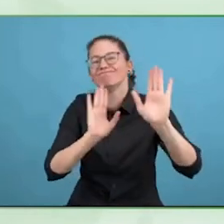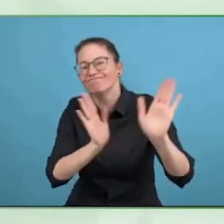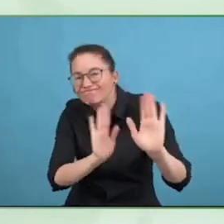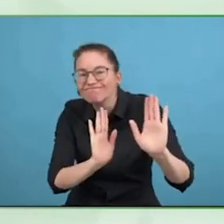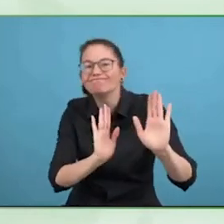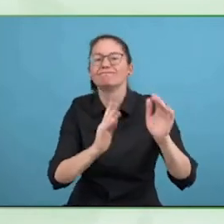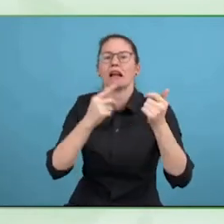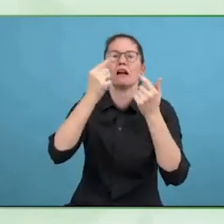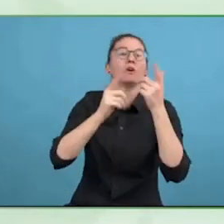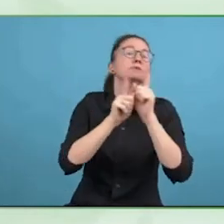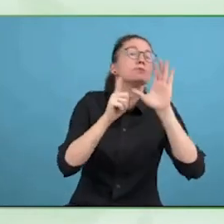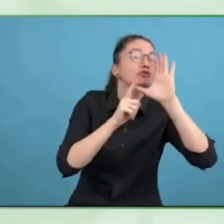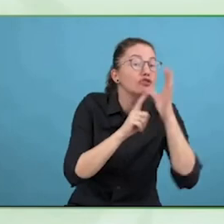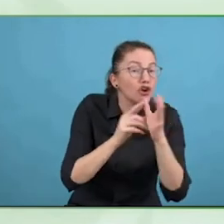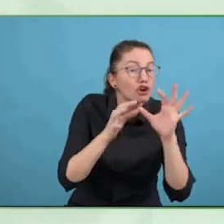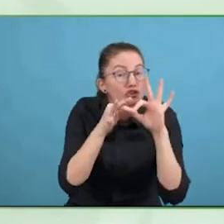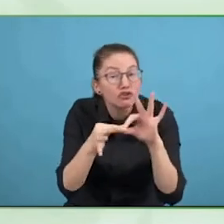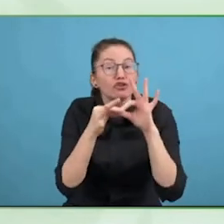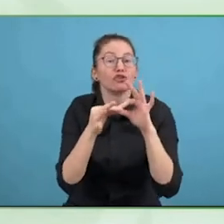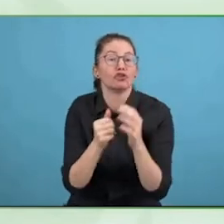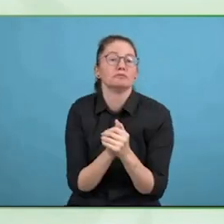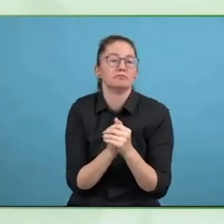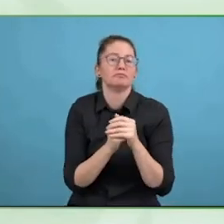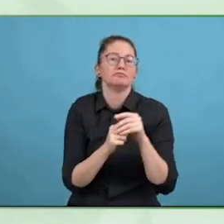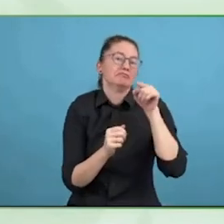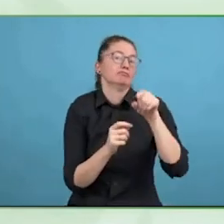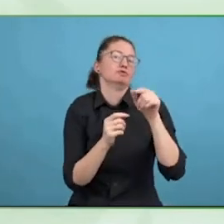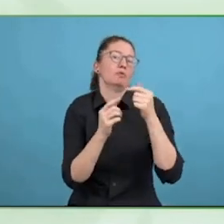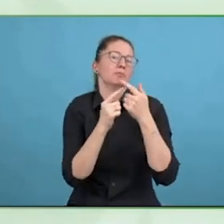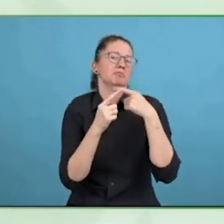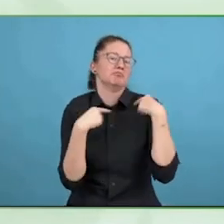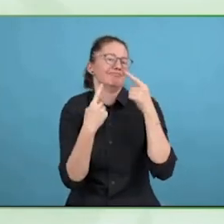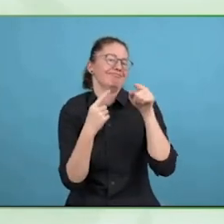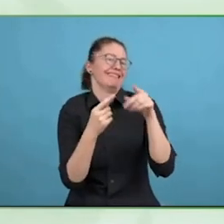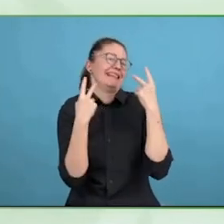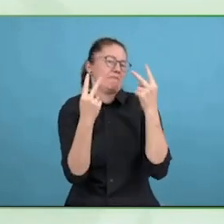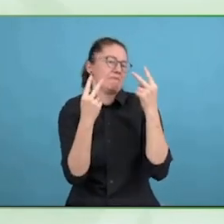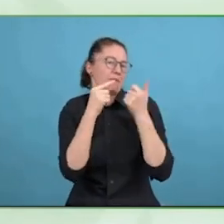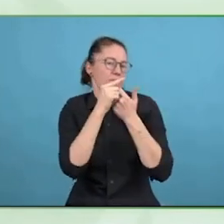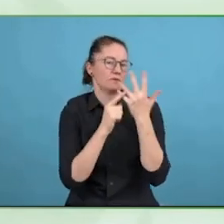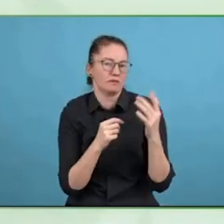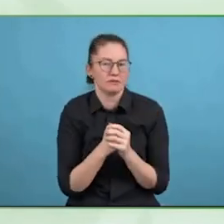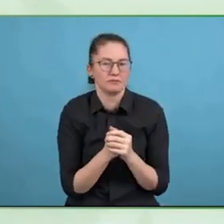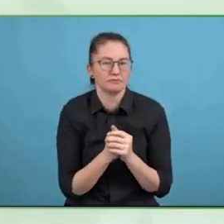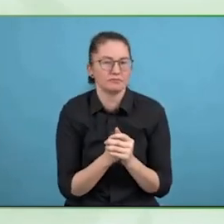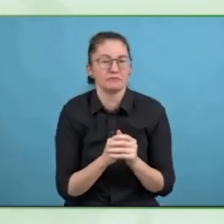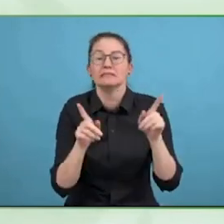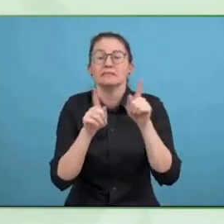about customers who might regard anything to do with disability as naturally belonging to a junior diversity manager.